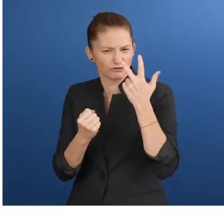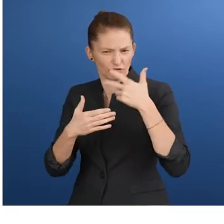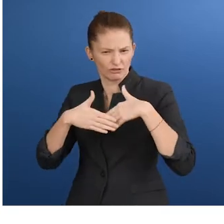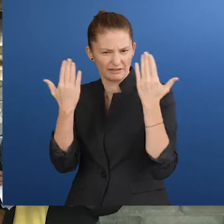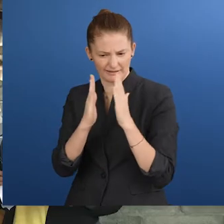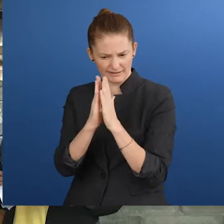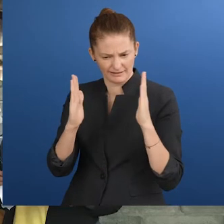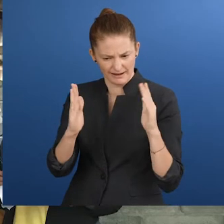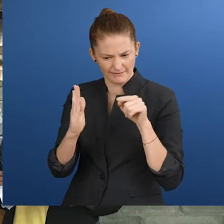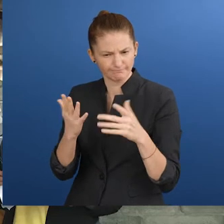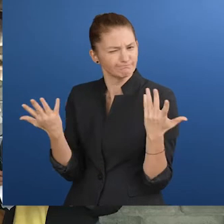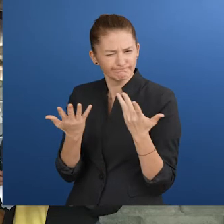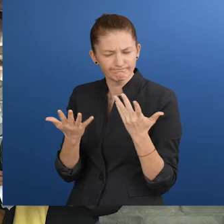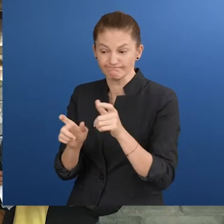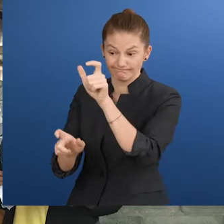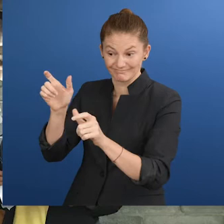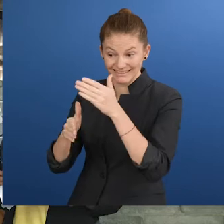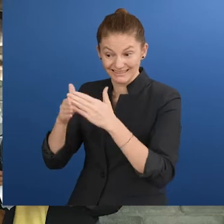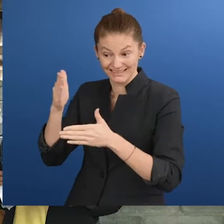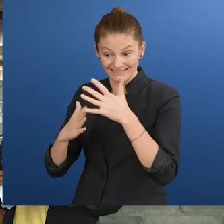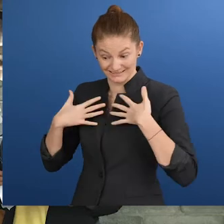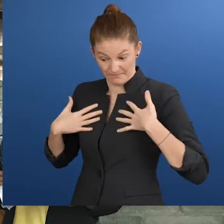This three-day training is designed for people involved in planning